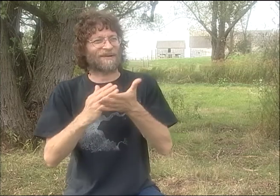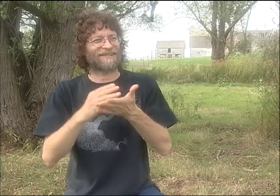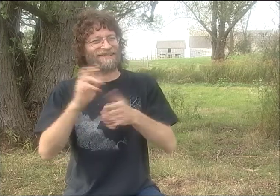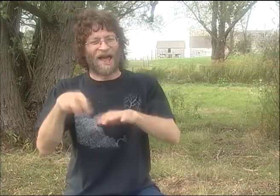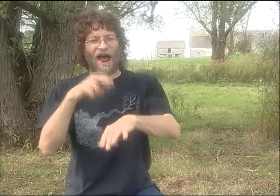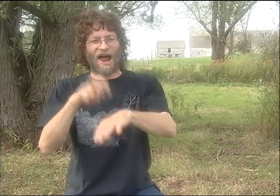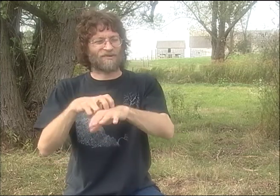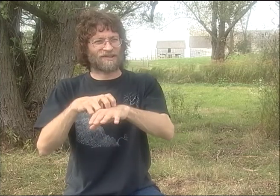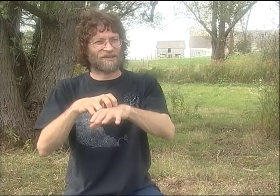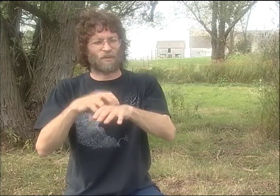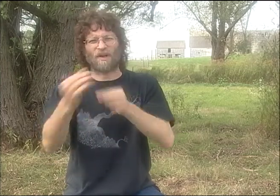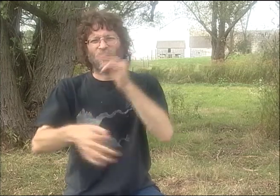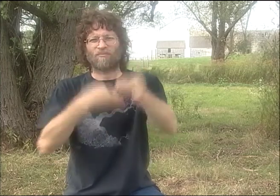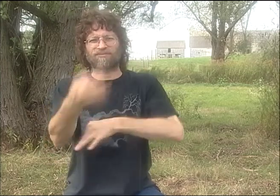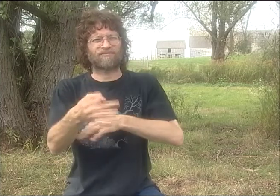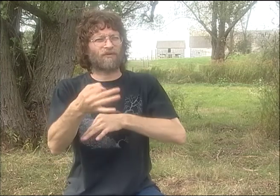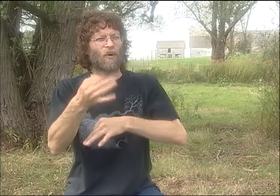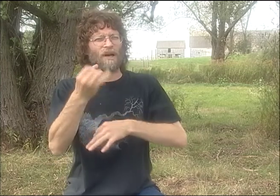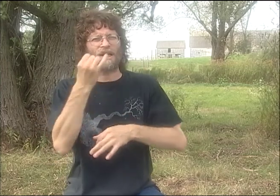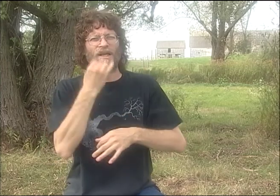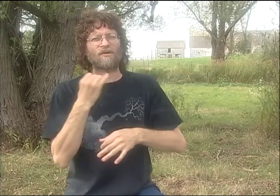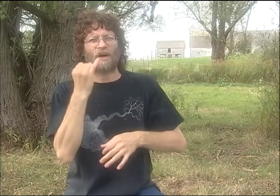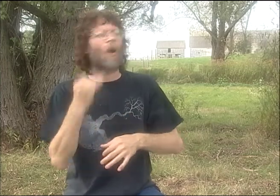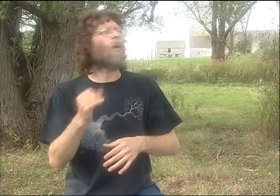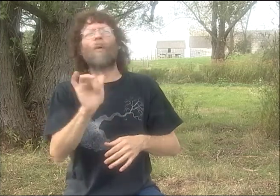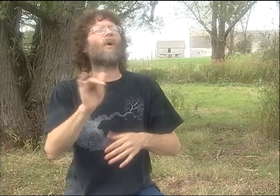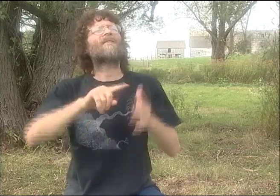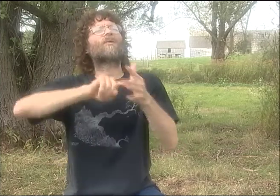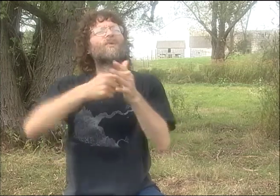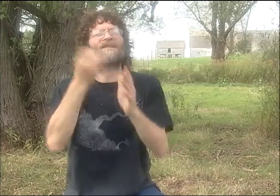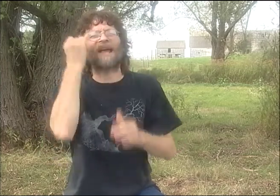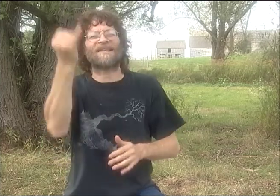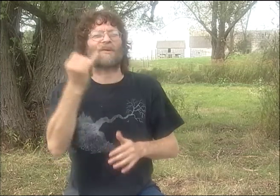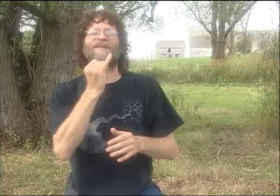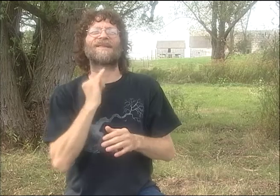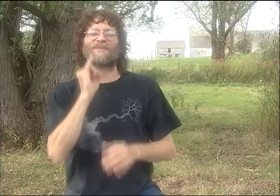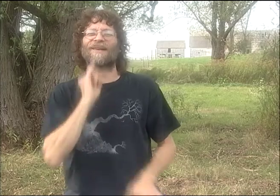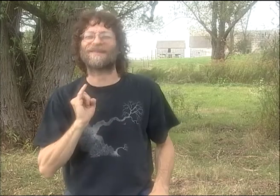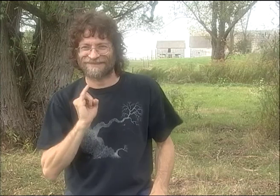AND IT BECAME THE POEM, "MISSING CHILDREN." WE DID CHANGE ONE PART.